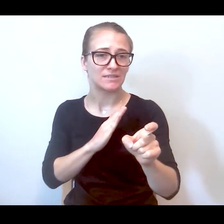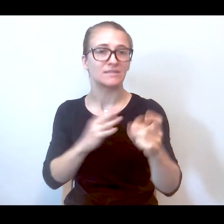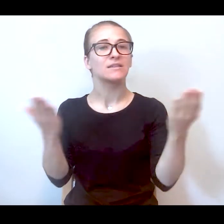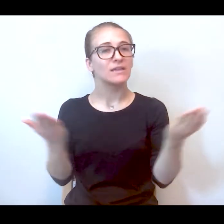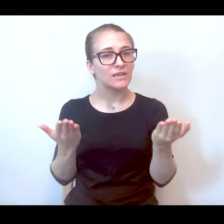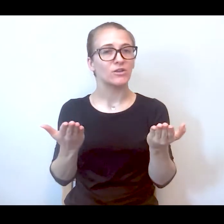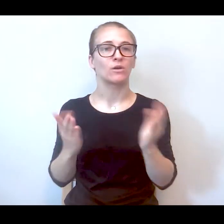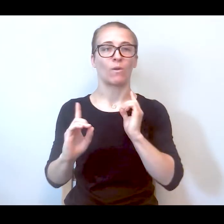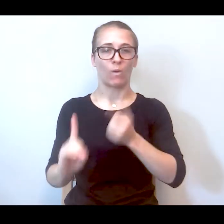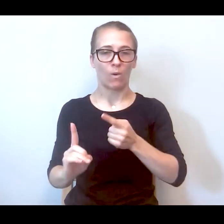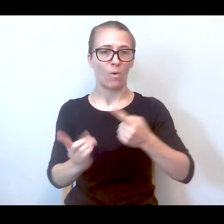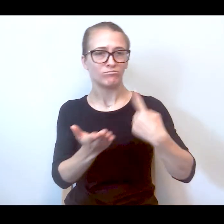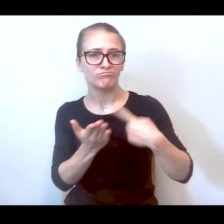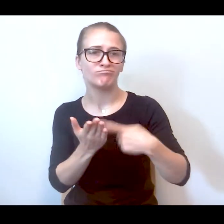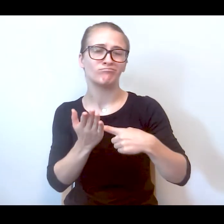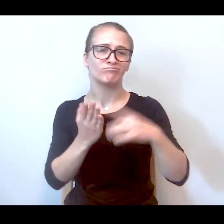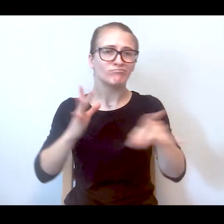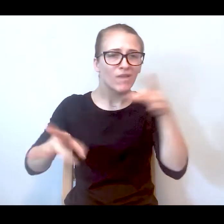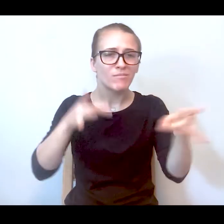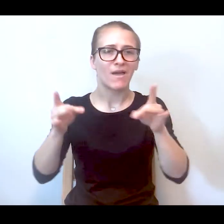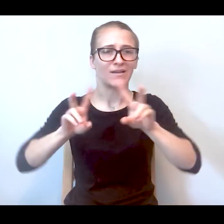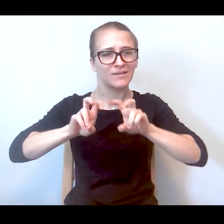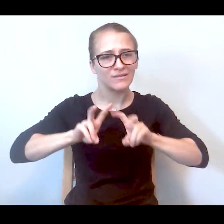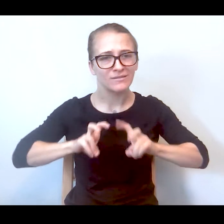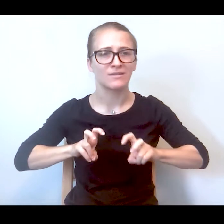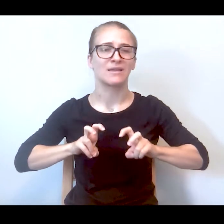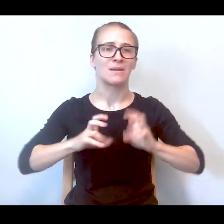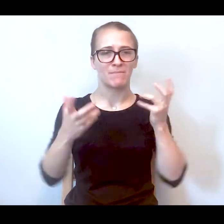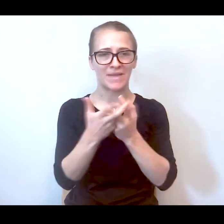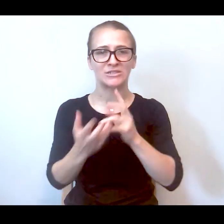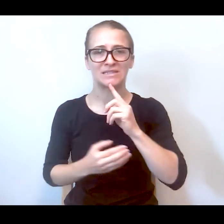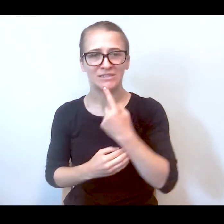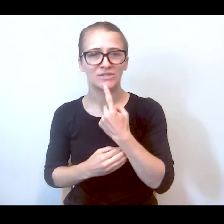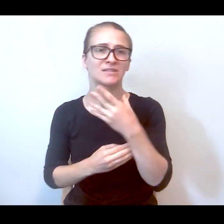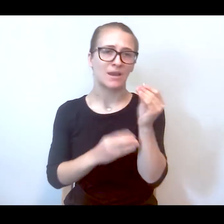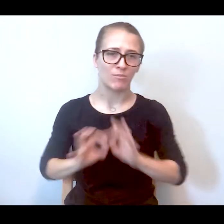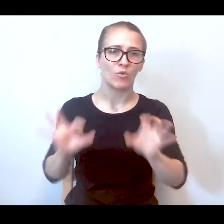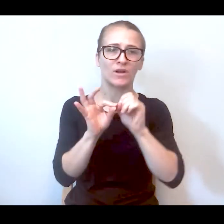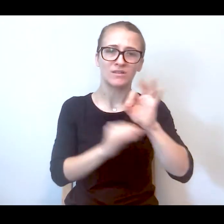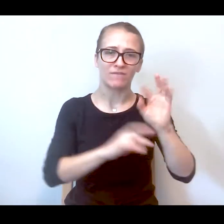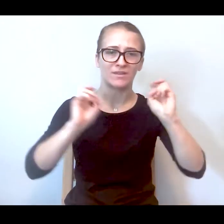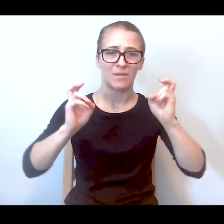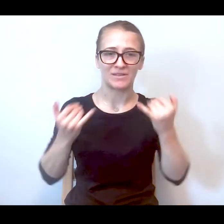we're here to unpack and examine with the degree of care to the appropriateness and seriousness of the